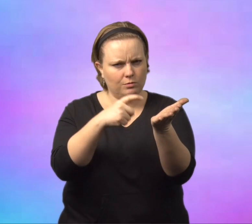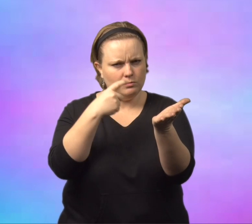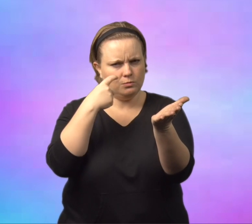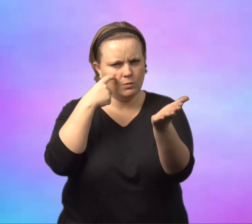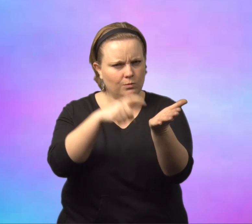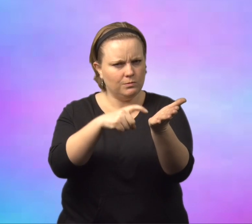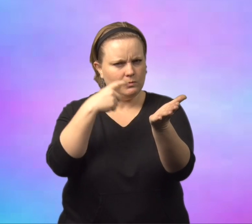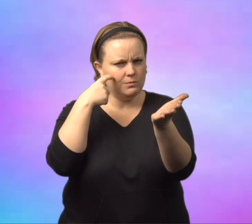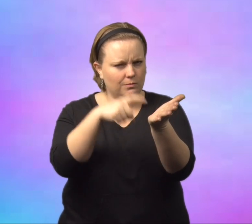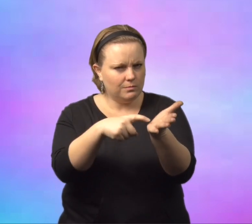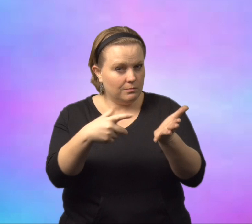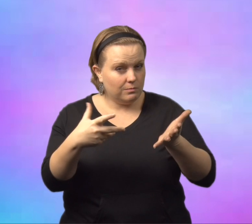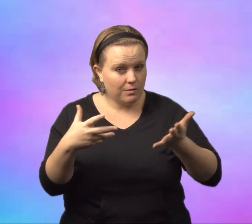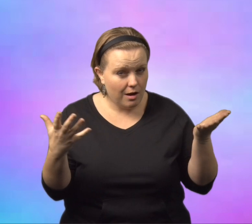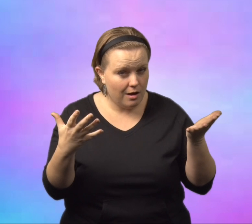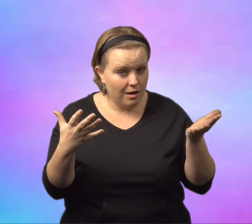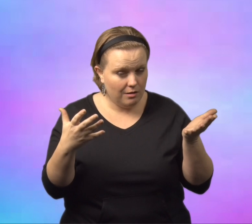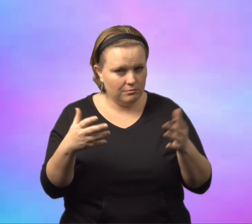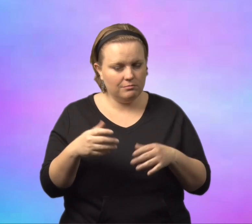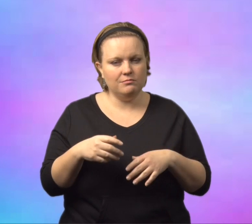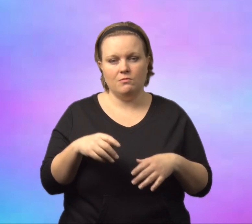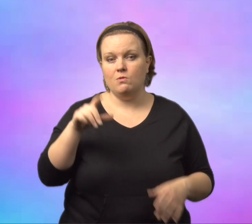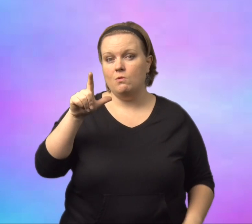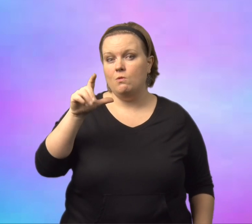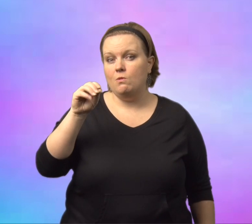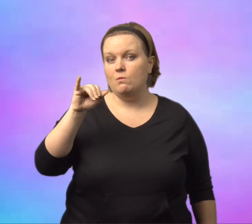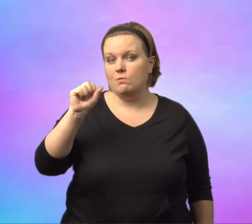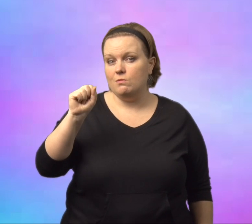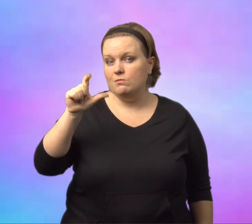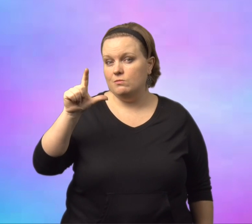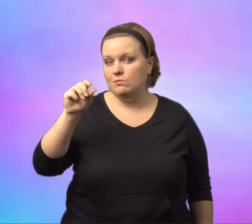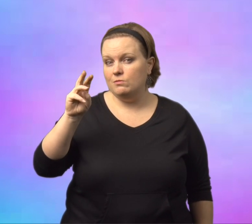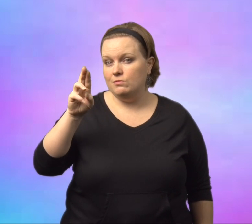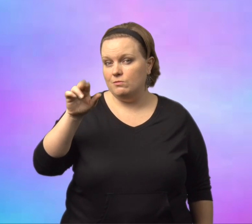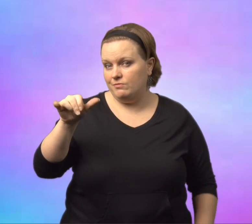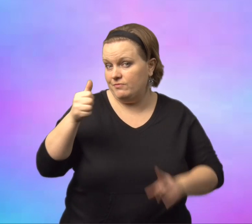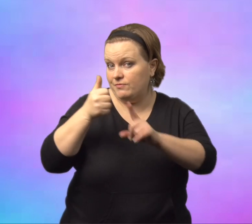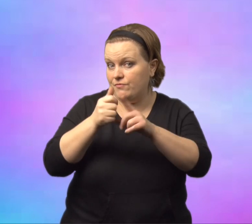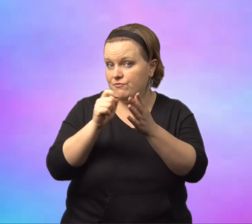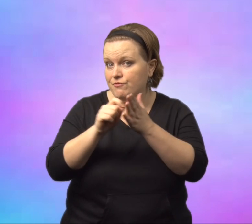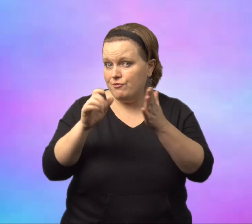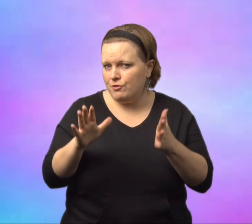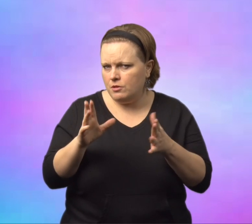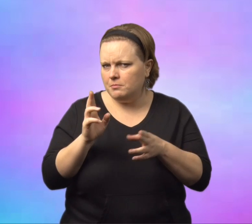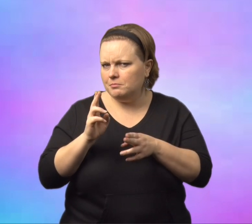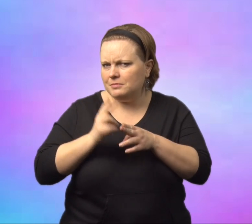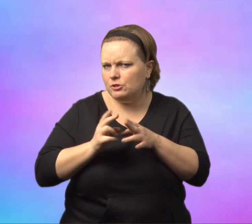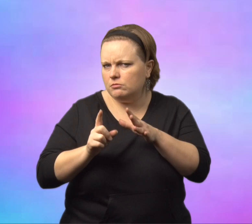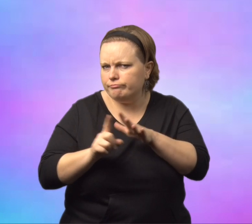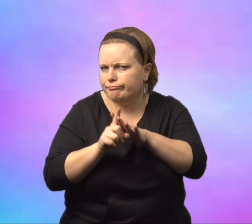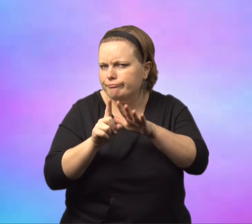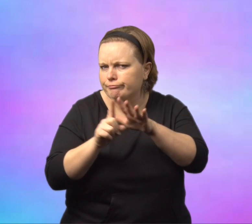Throughout the story, you notice repeatedly Ms. Lois Lowry, who is the author,